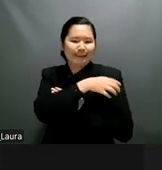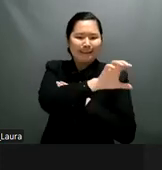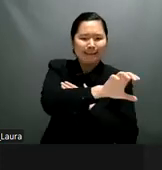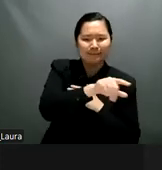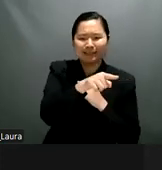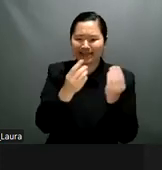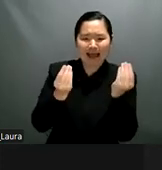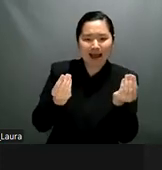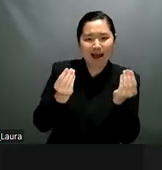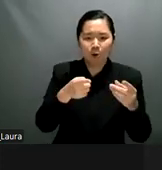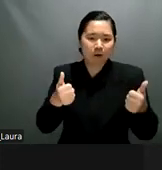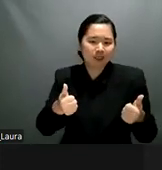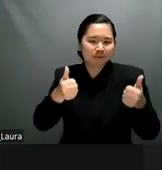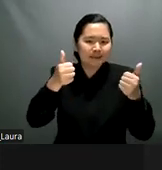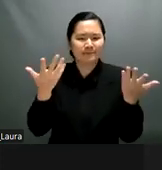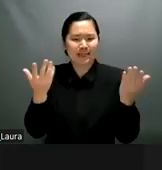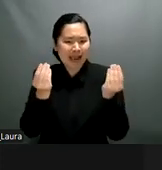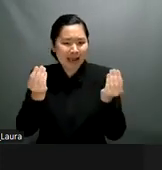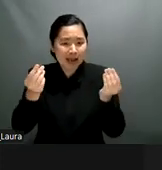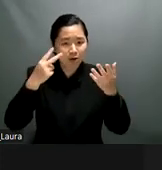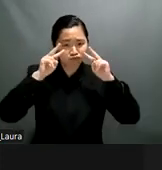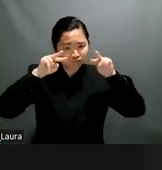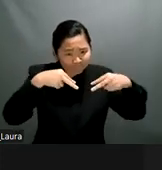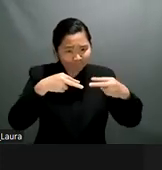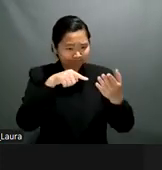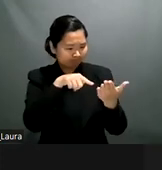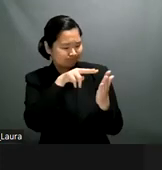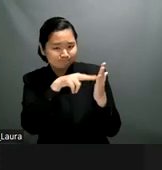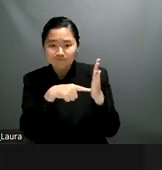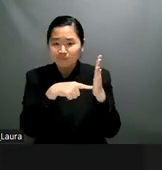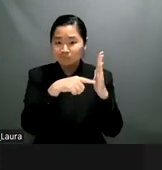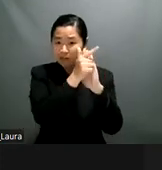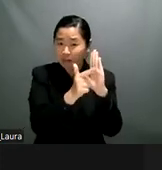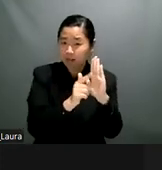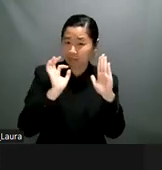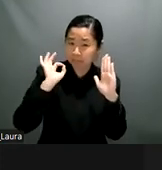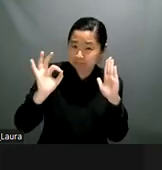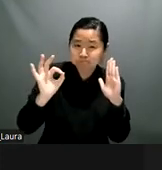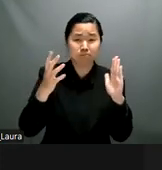that you mentioned also article 19 about the institutionalization that makes women with